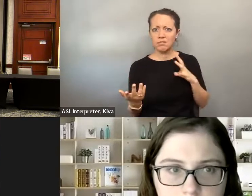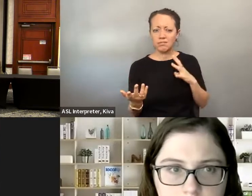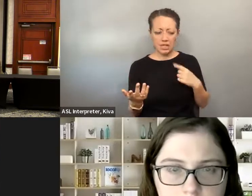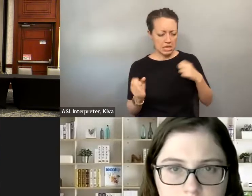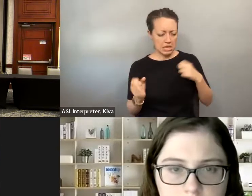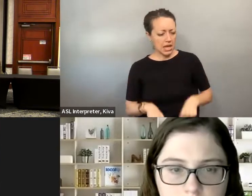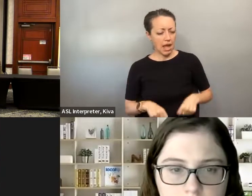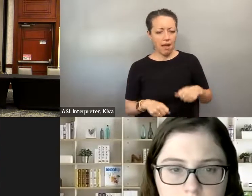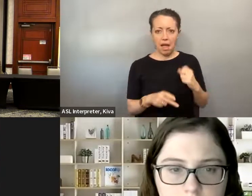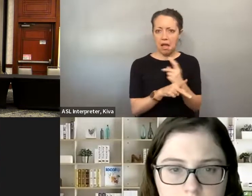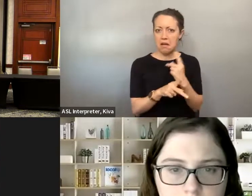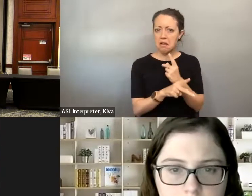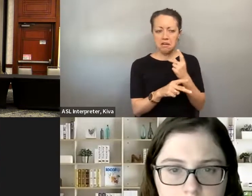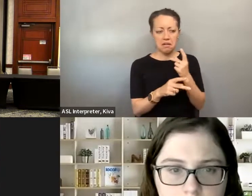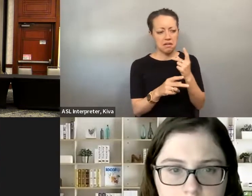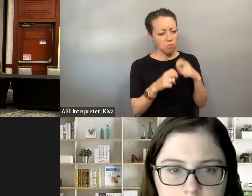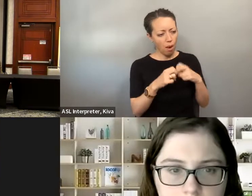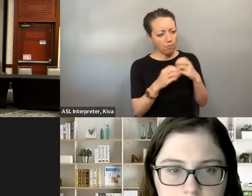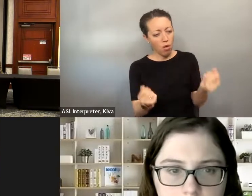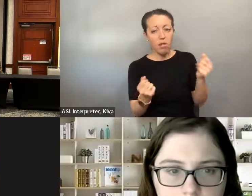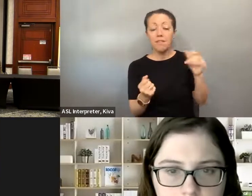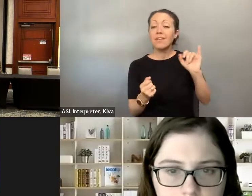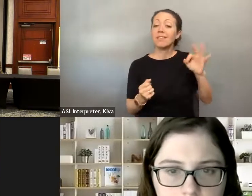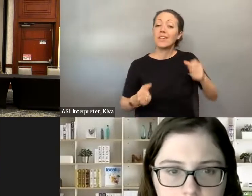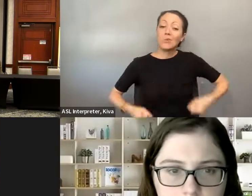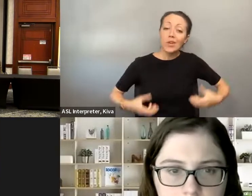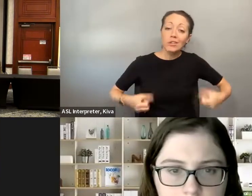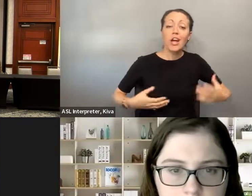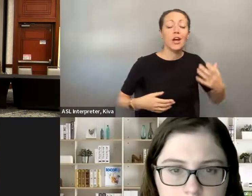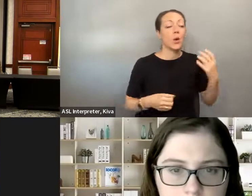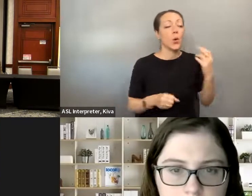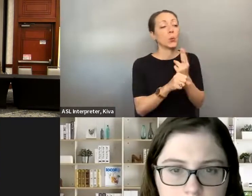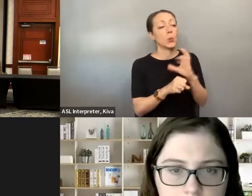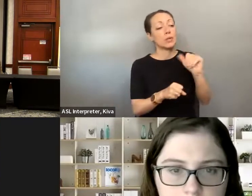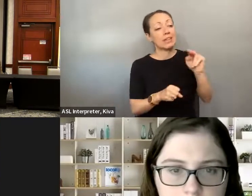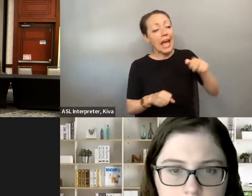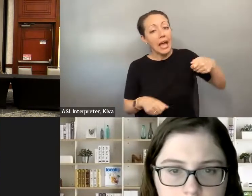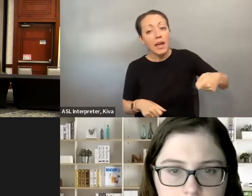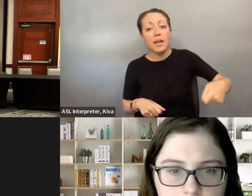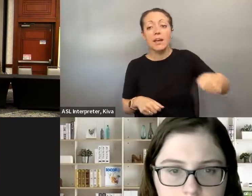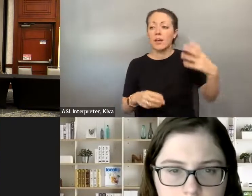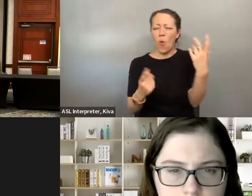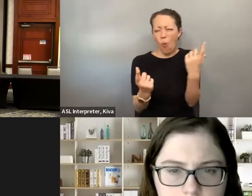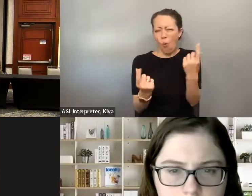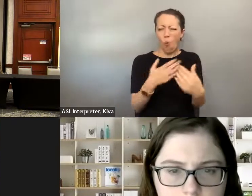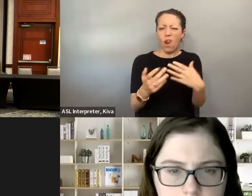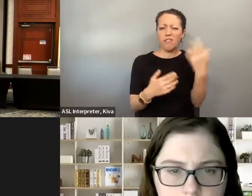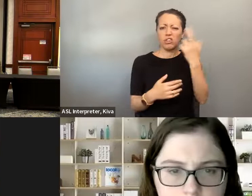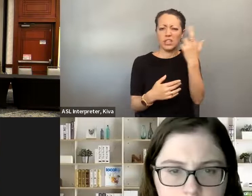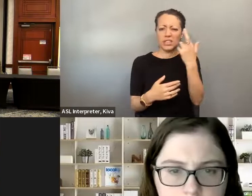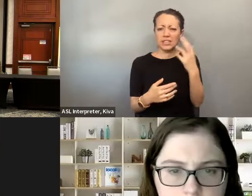whatever we want, whatever we set our mind to and just be able to show the world that that's basically what we're able to do, whether we are a wheelchair user, whether we